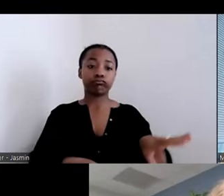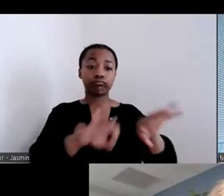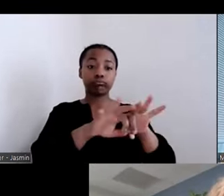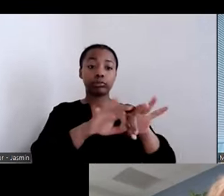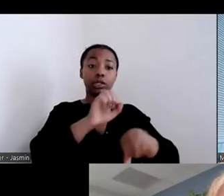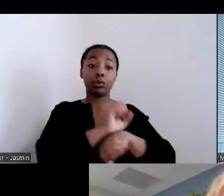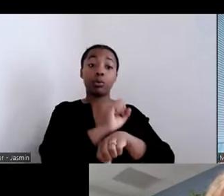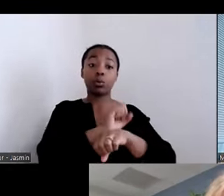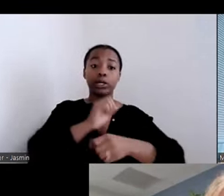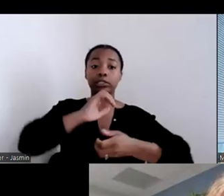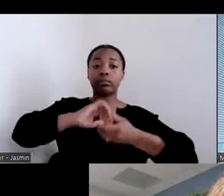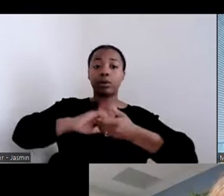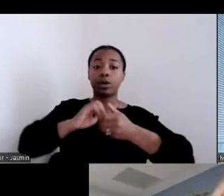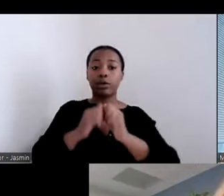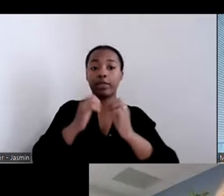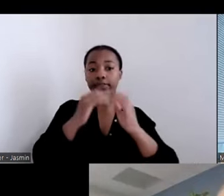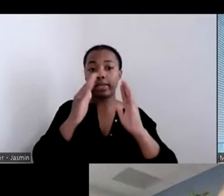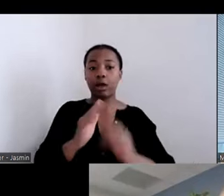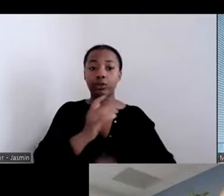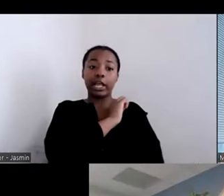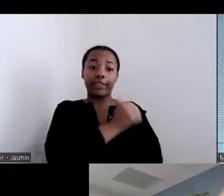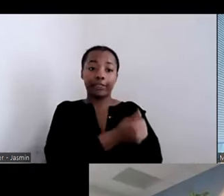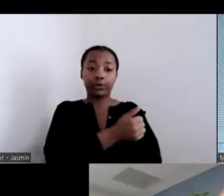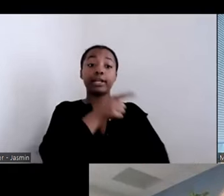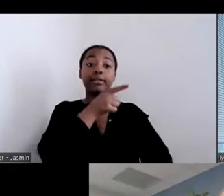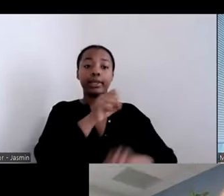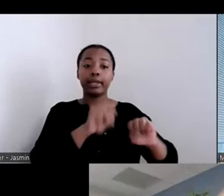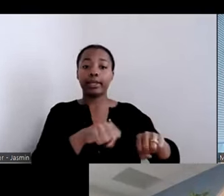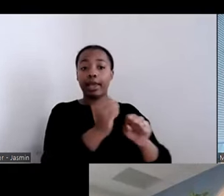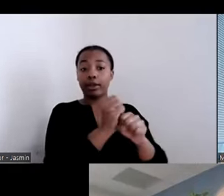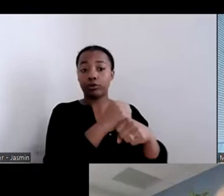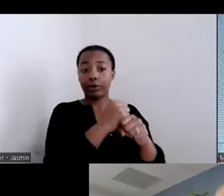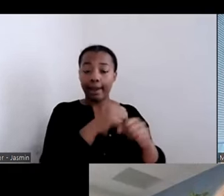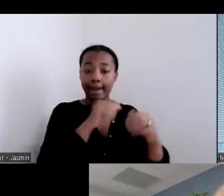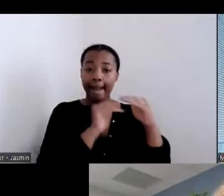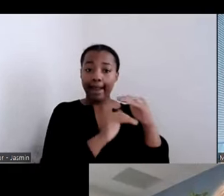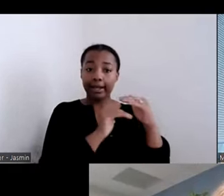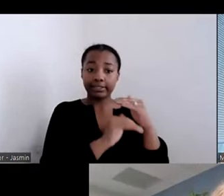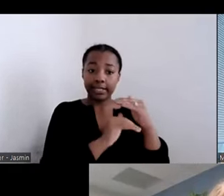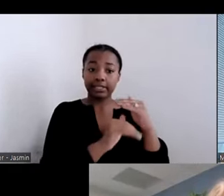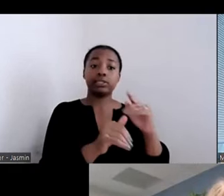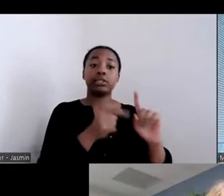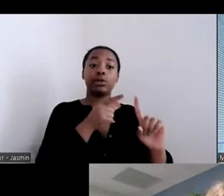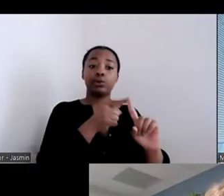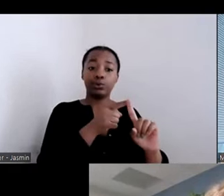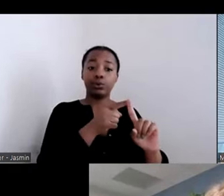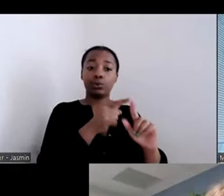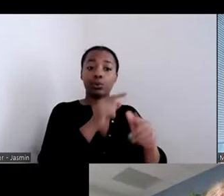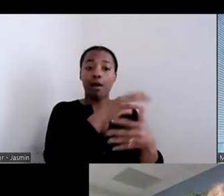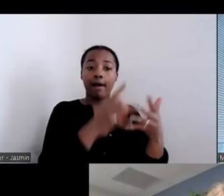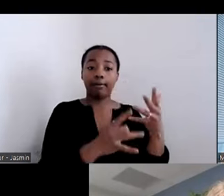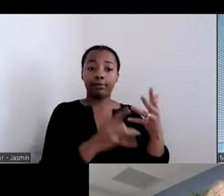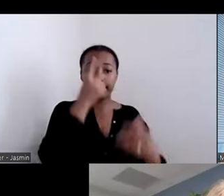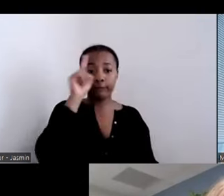of creating access to the inventory that we want as well as educating our housing authorities